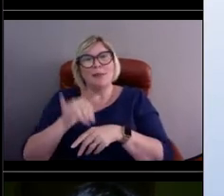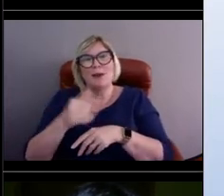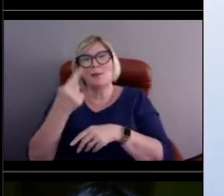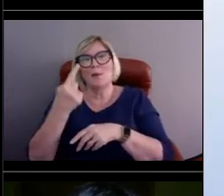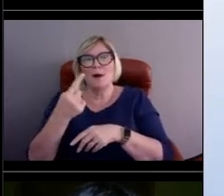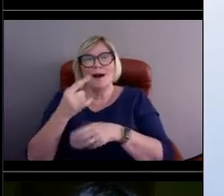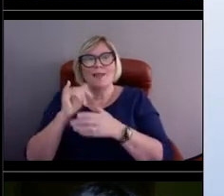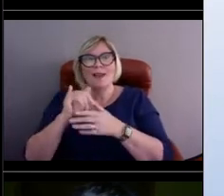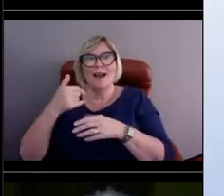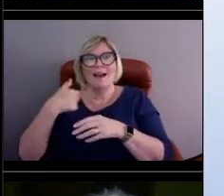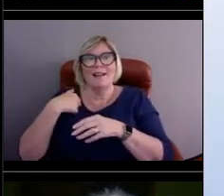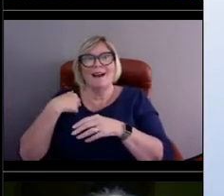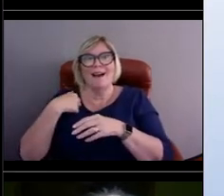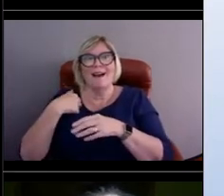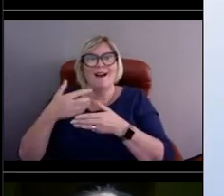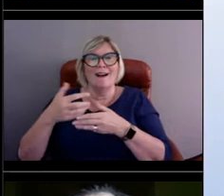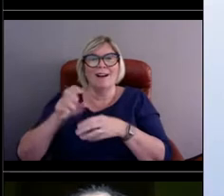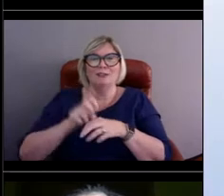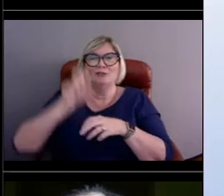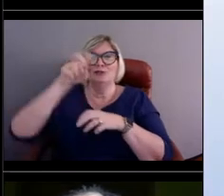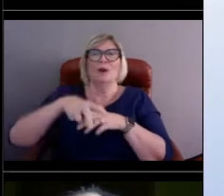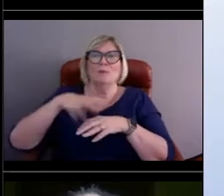so where I earned my buoy hopper title.